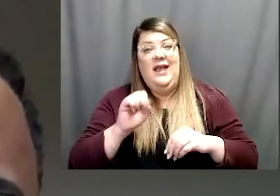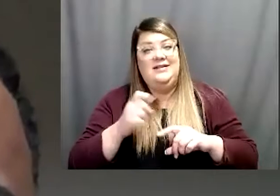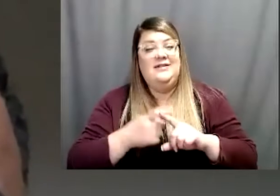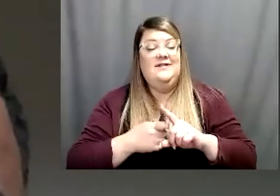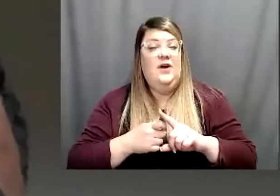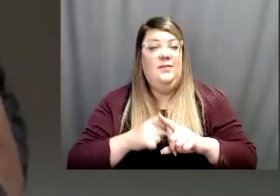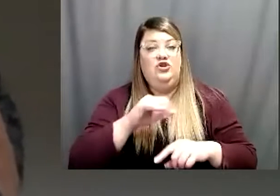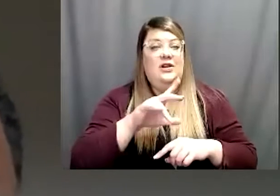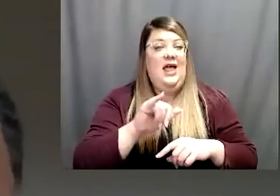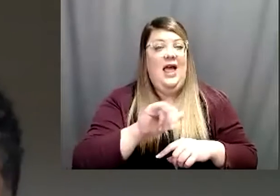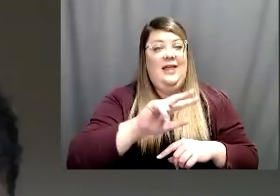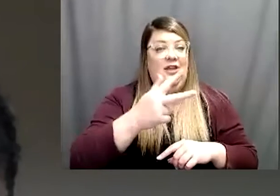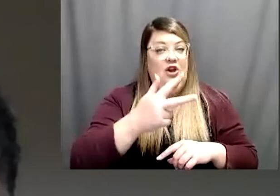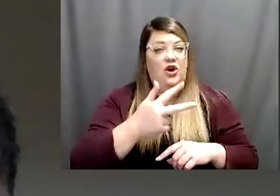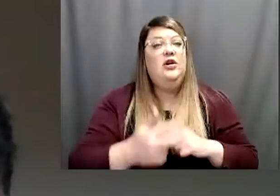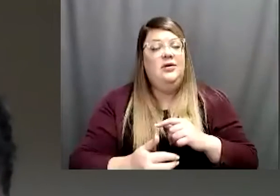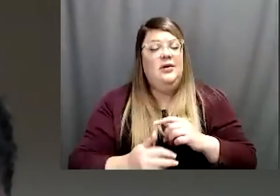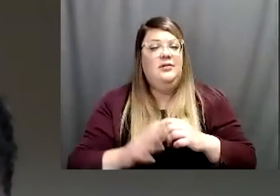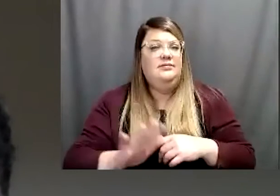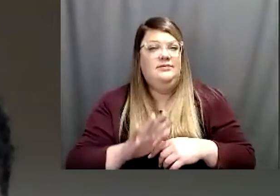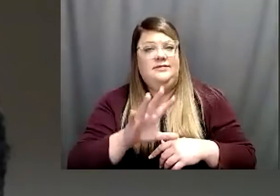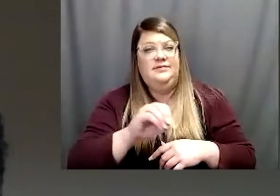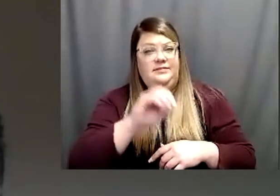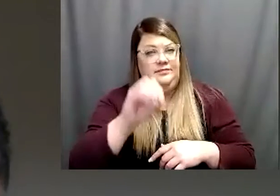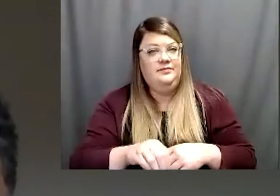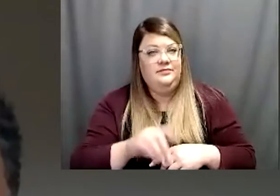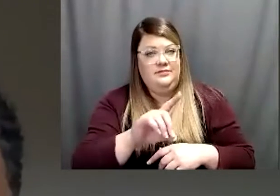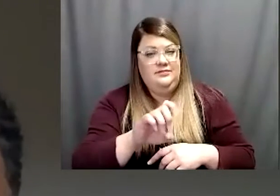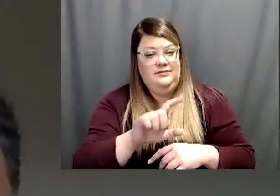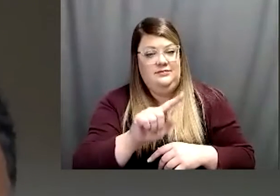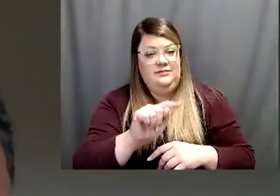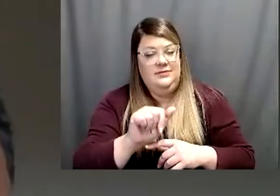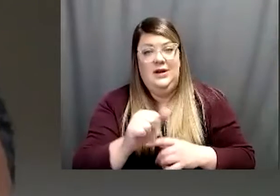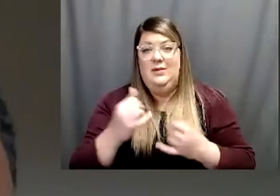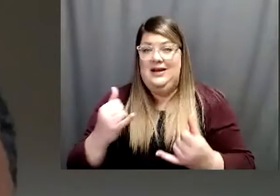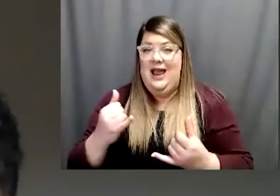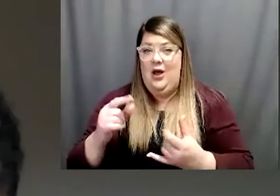cases of coping were were the delta variant. Whereas now you know the week of this week